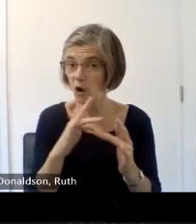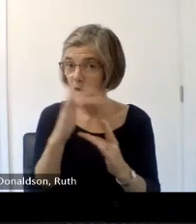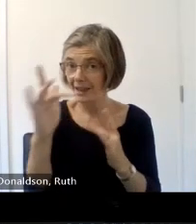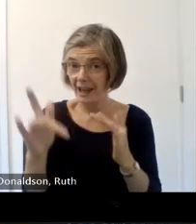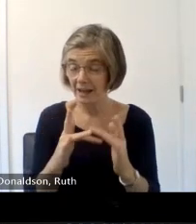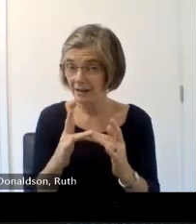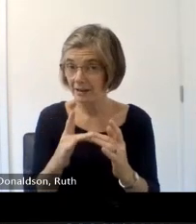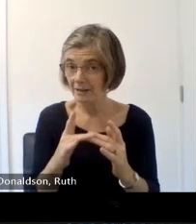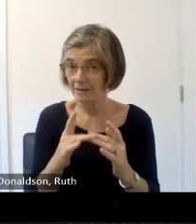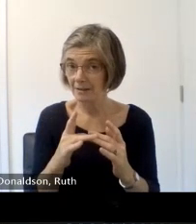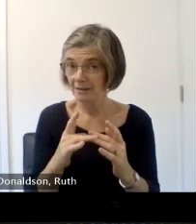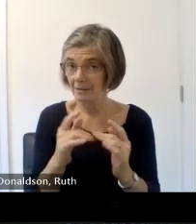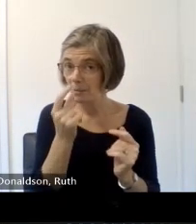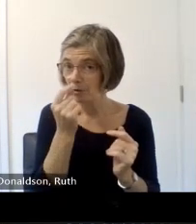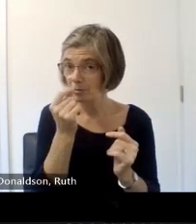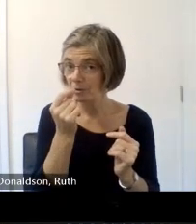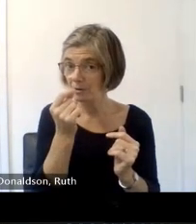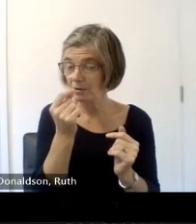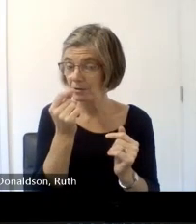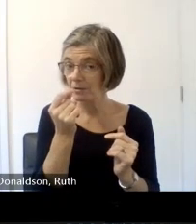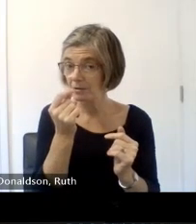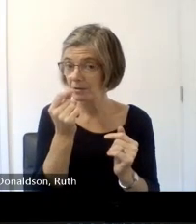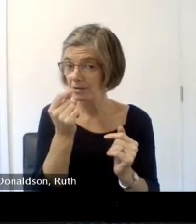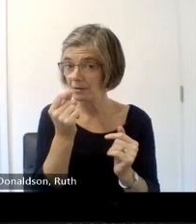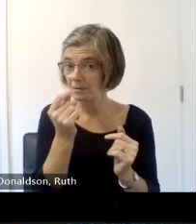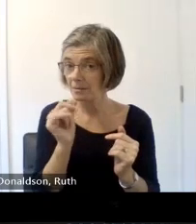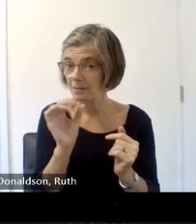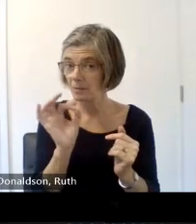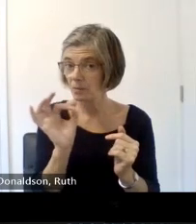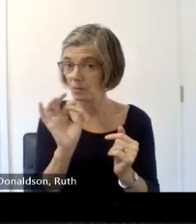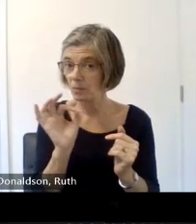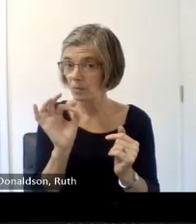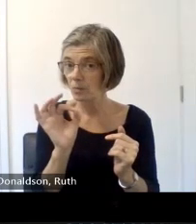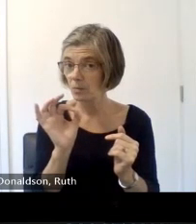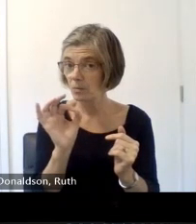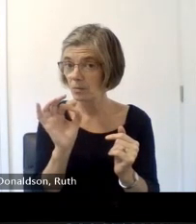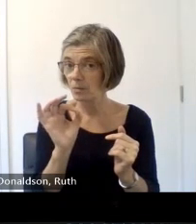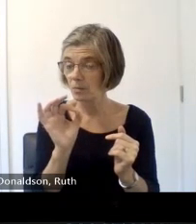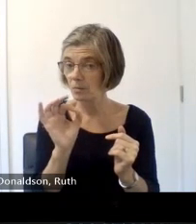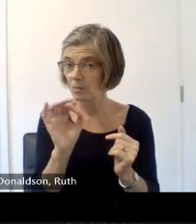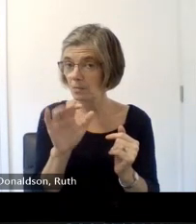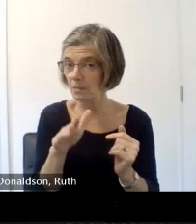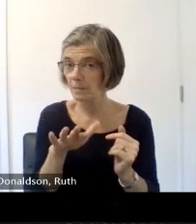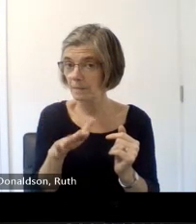anyone no one yet no one yet maybe after it's to you here can I just H can I just